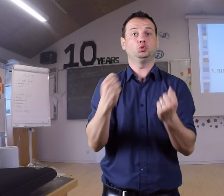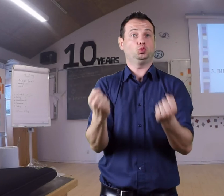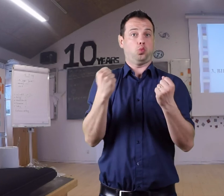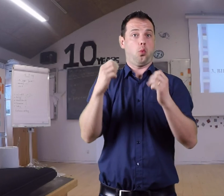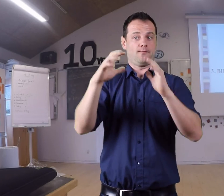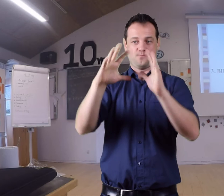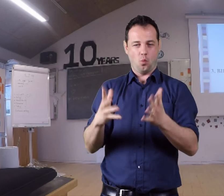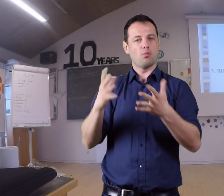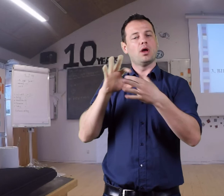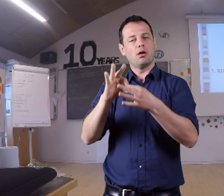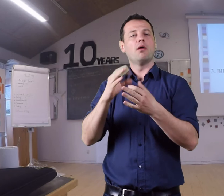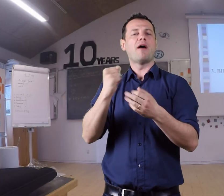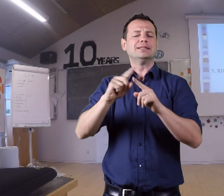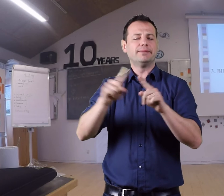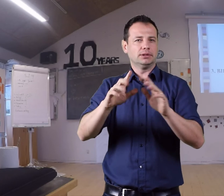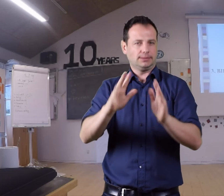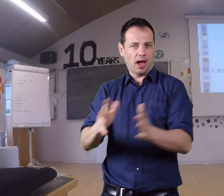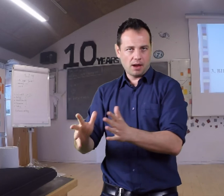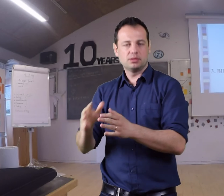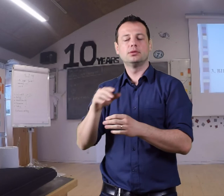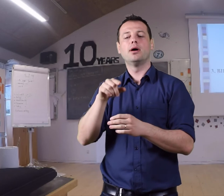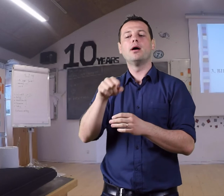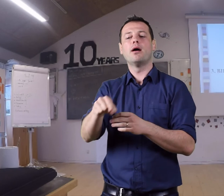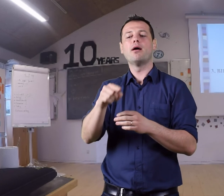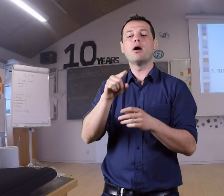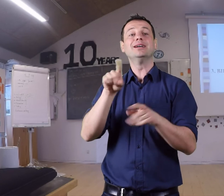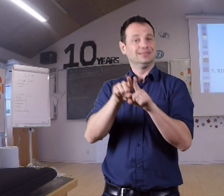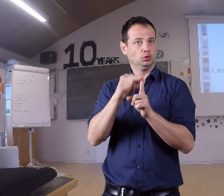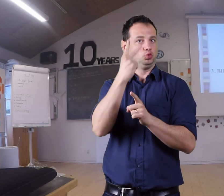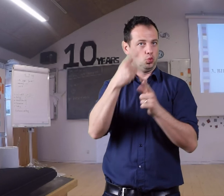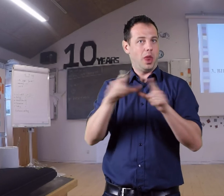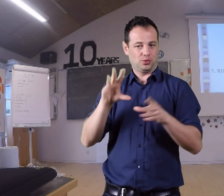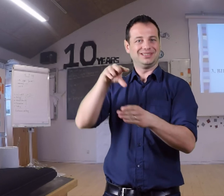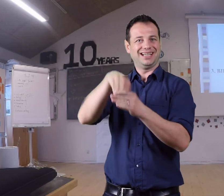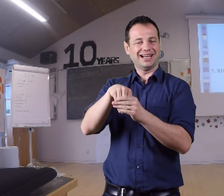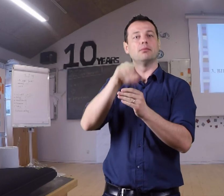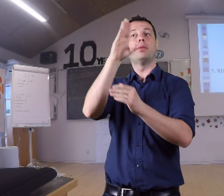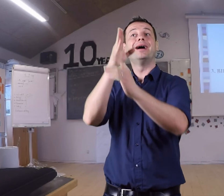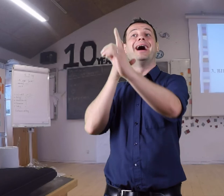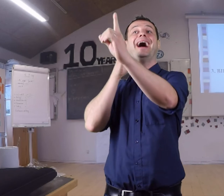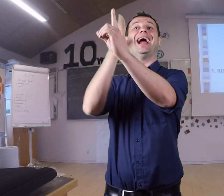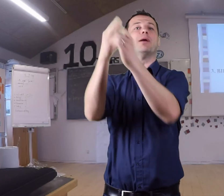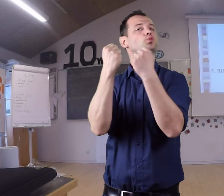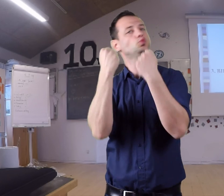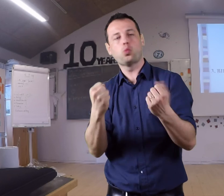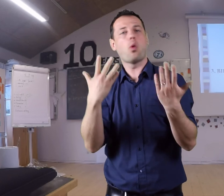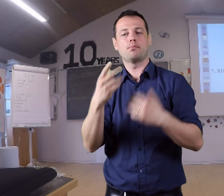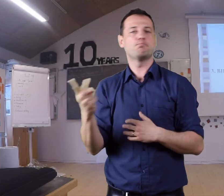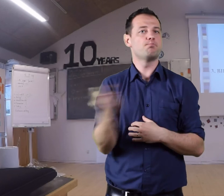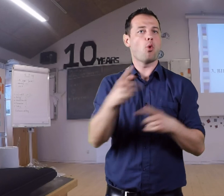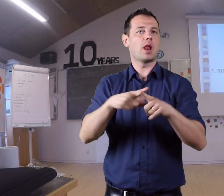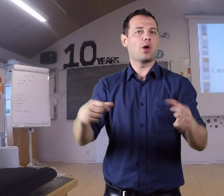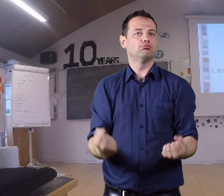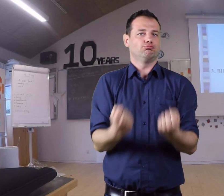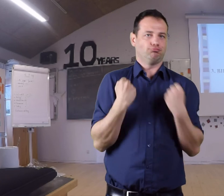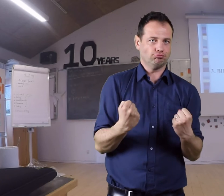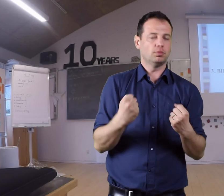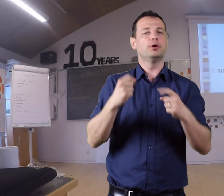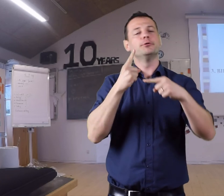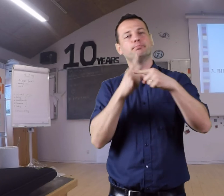A strong form has different types. It also has two languages, but the aim is to have proficiency in two languages.